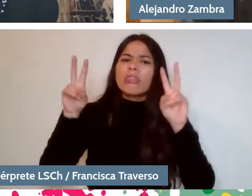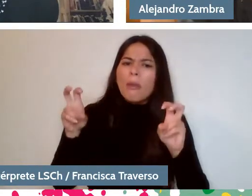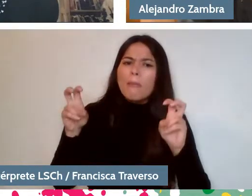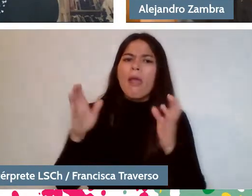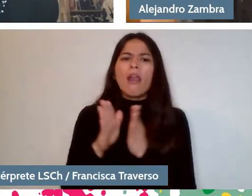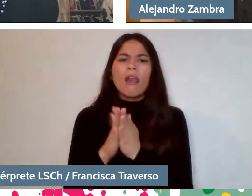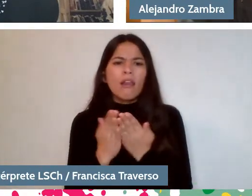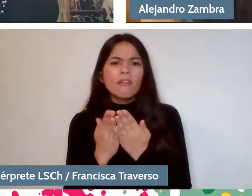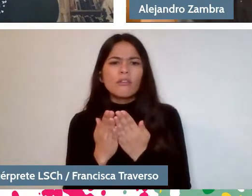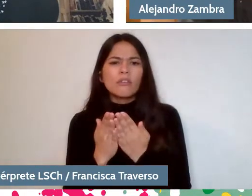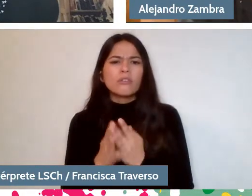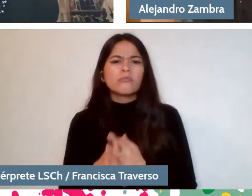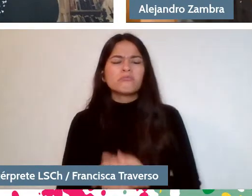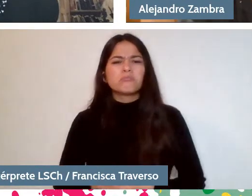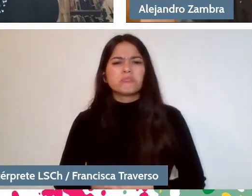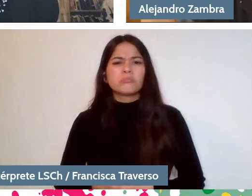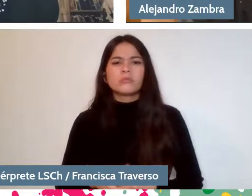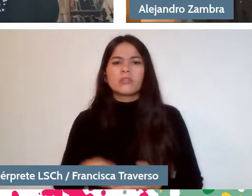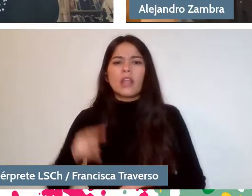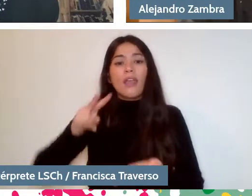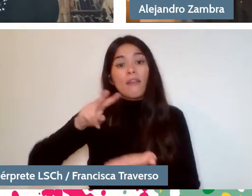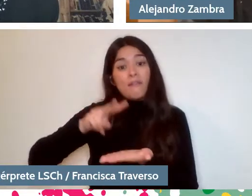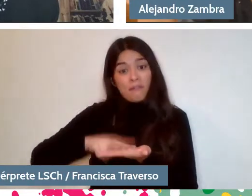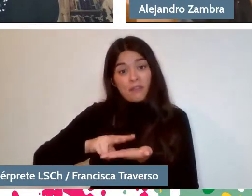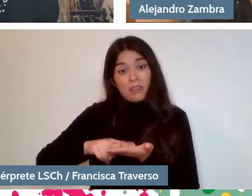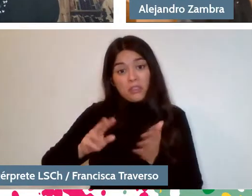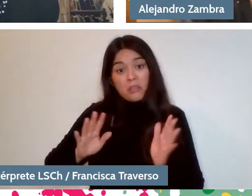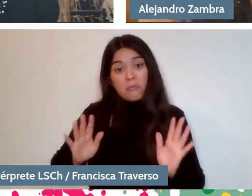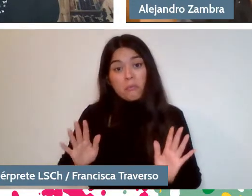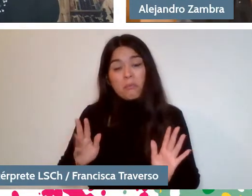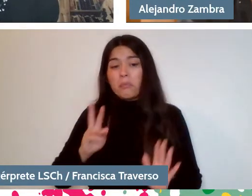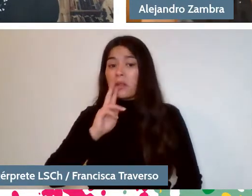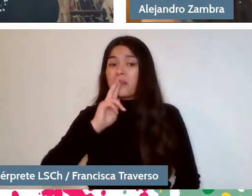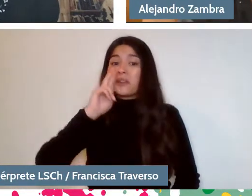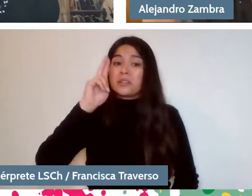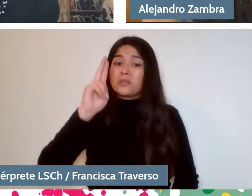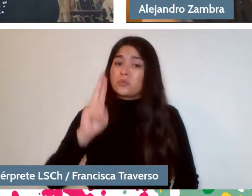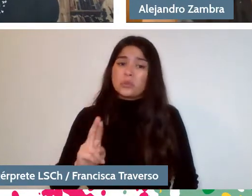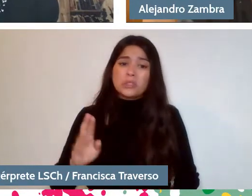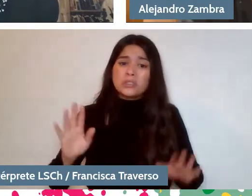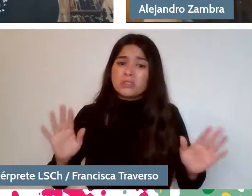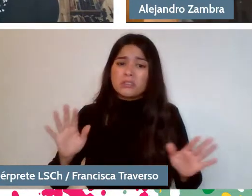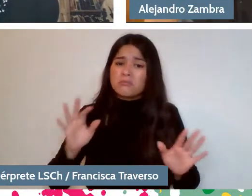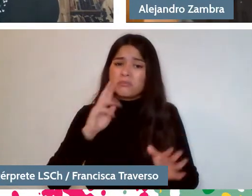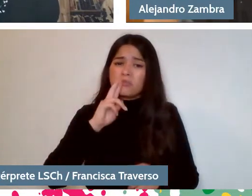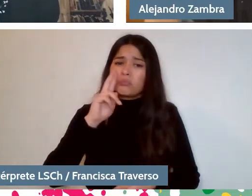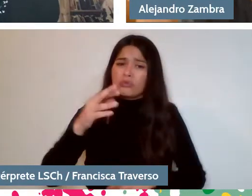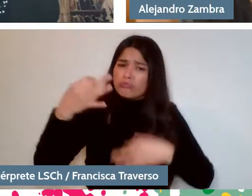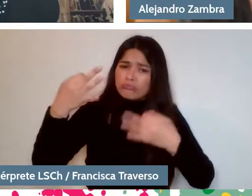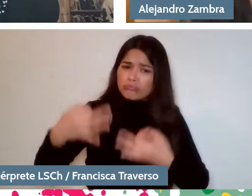And to be honest, a fairly honest answer would be: "Read it."